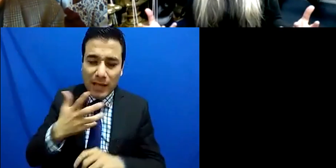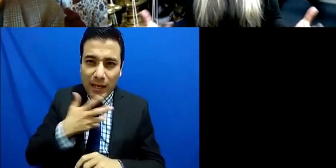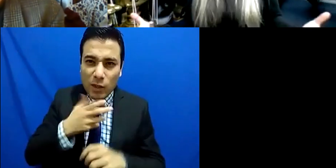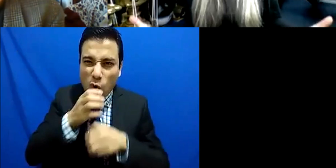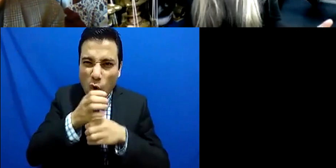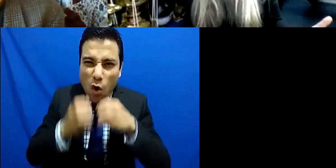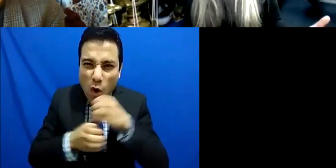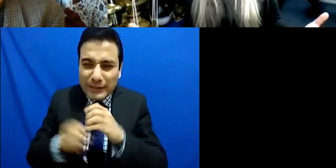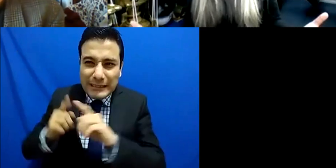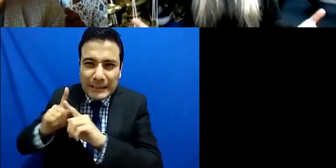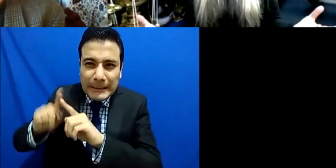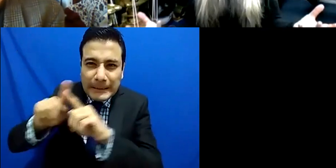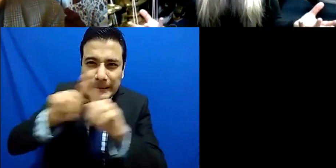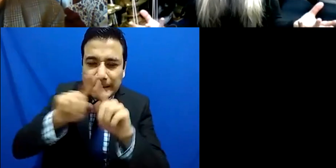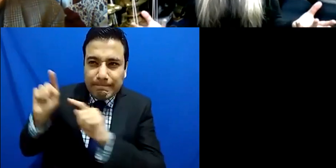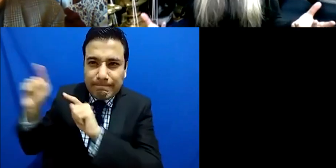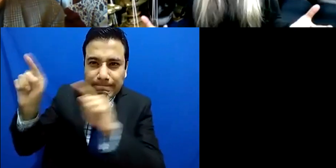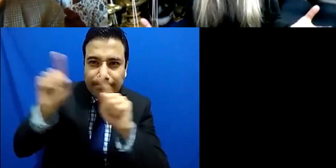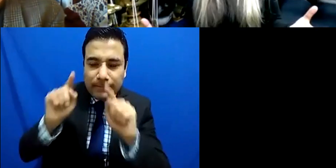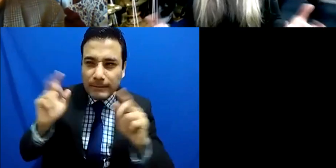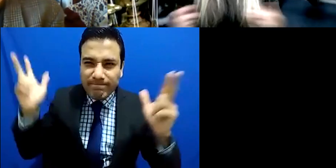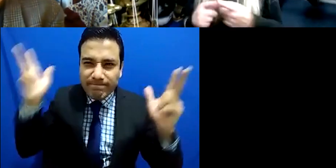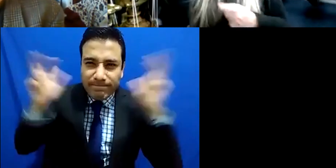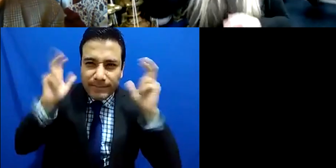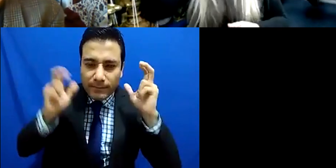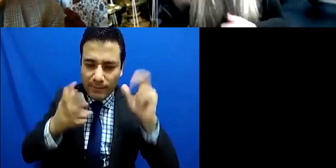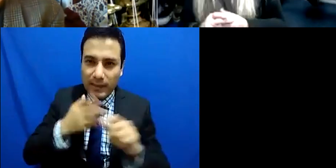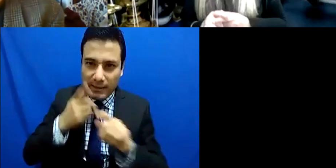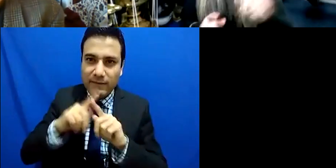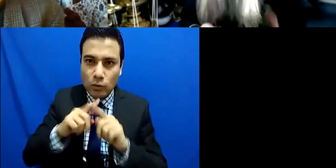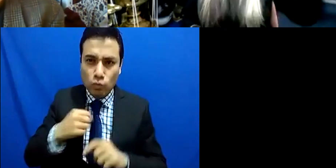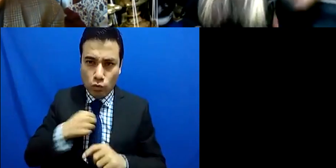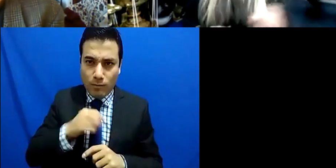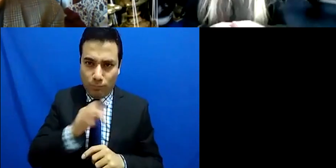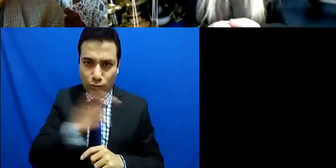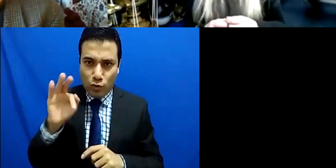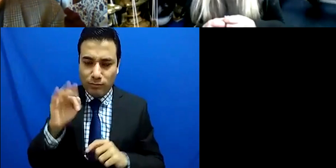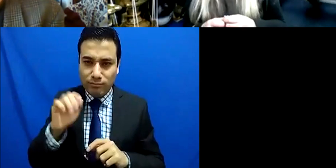life you know but I can't dictate how a bassoonist plays or how our trumpet player plays